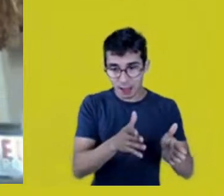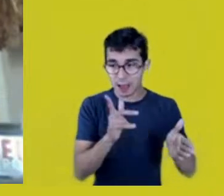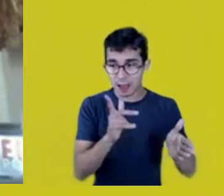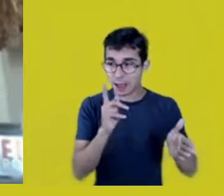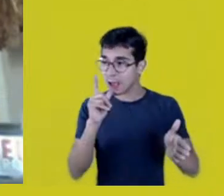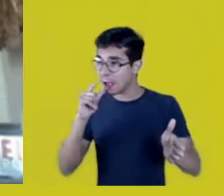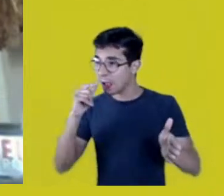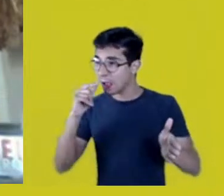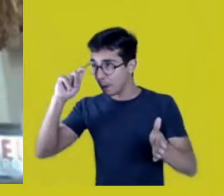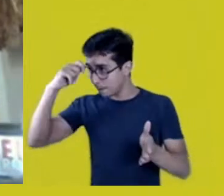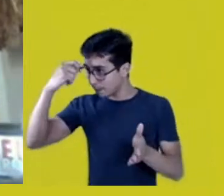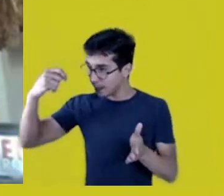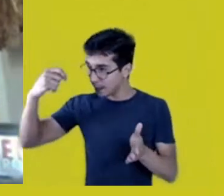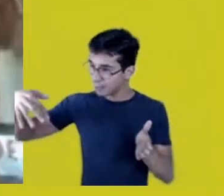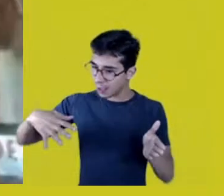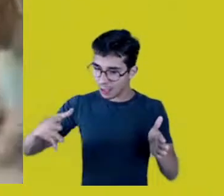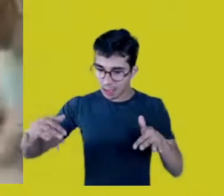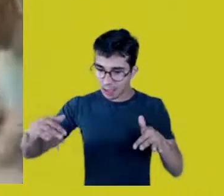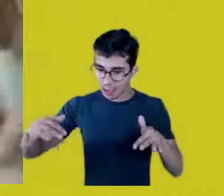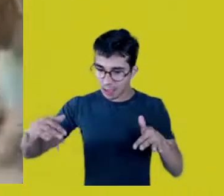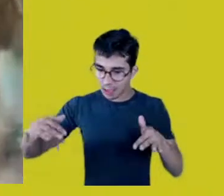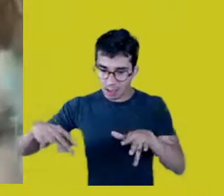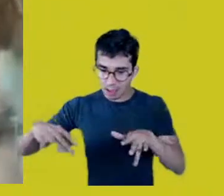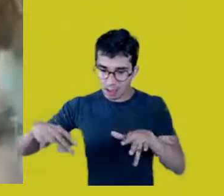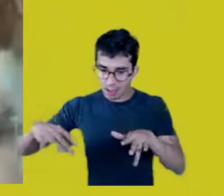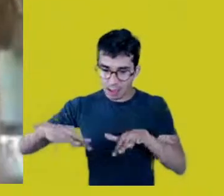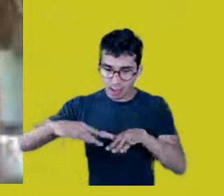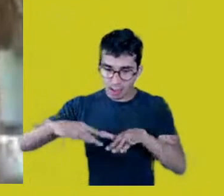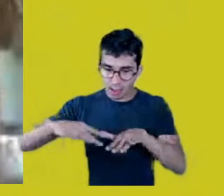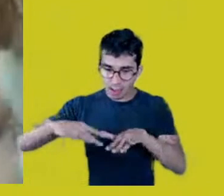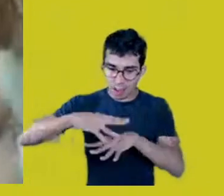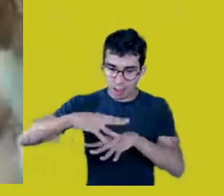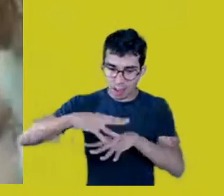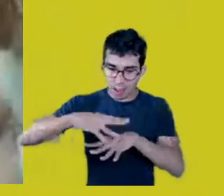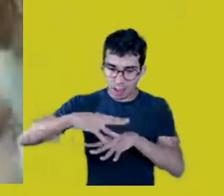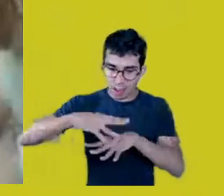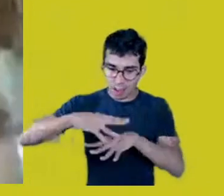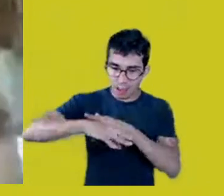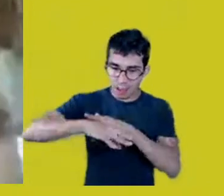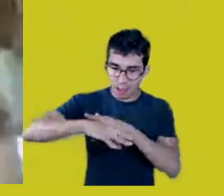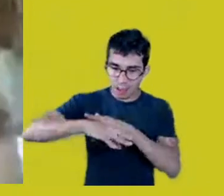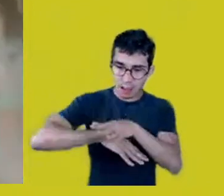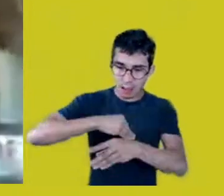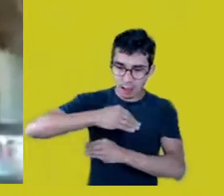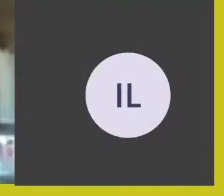and by forest fires. The Amazon is burning!